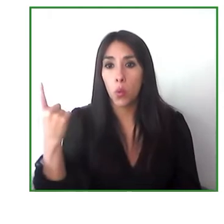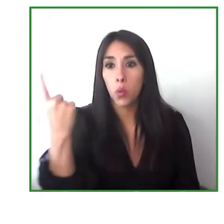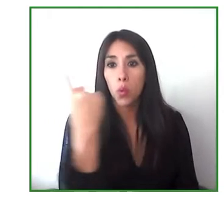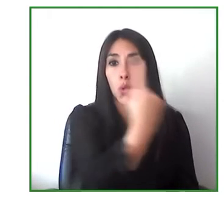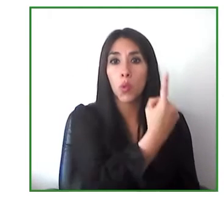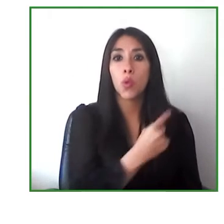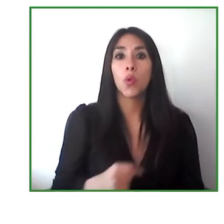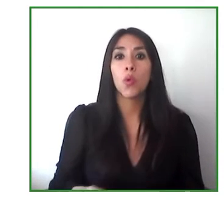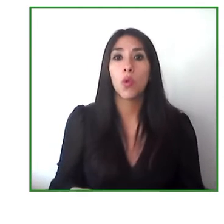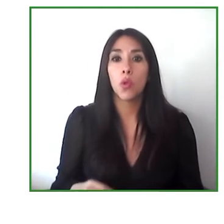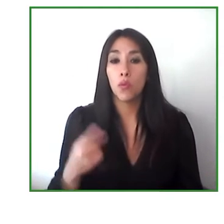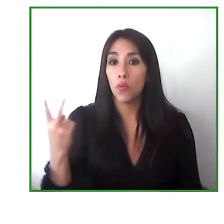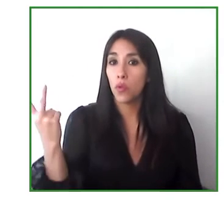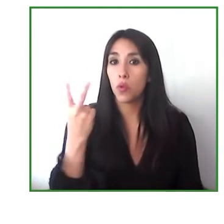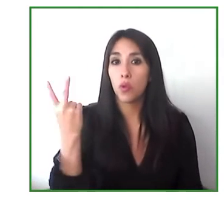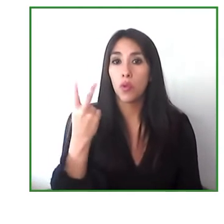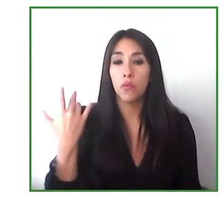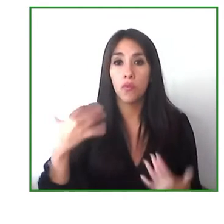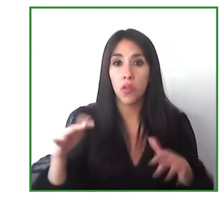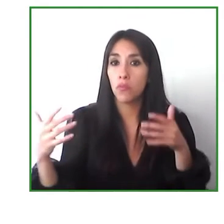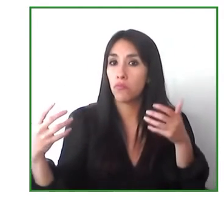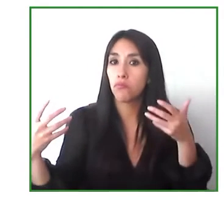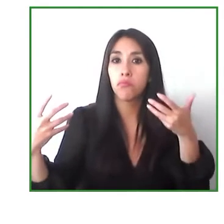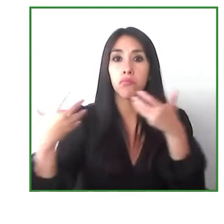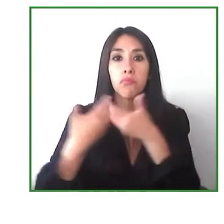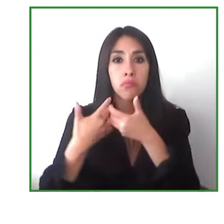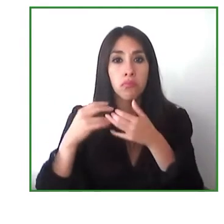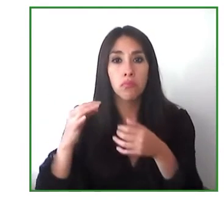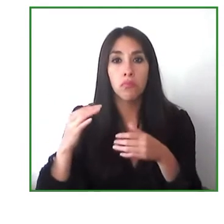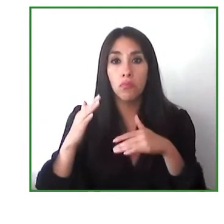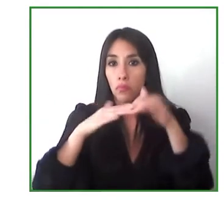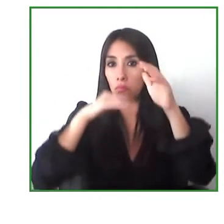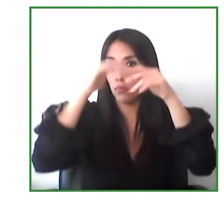but when we work together and put our energies together we can achieve